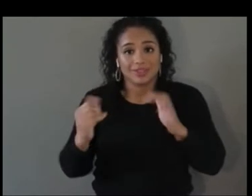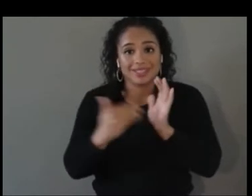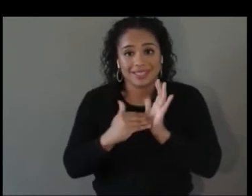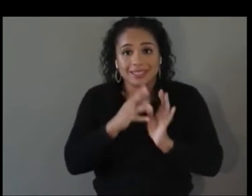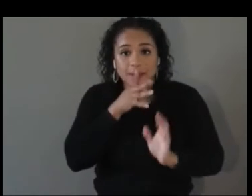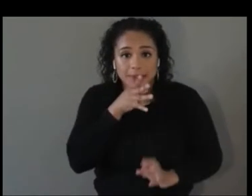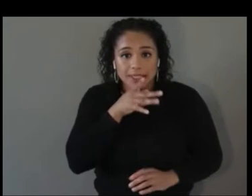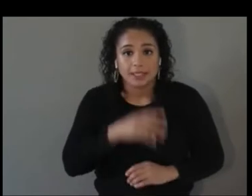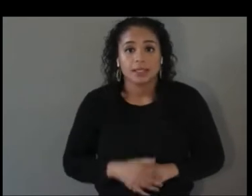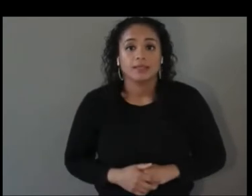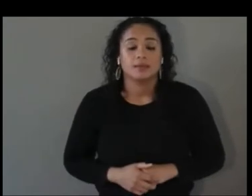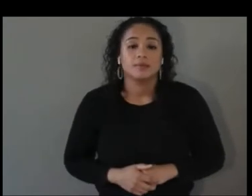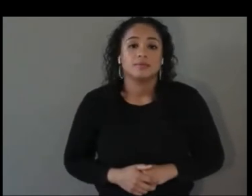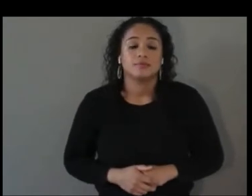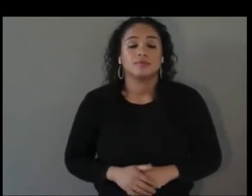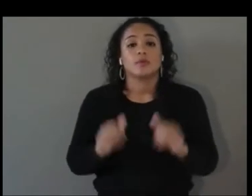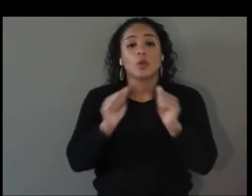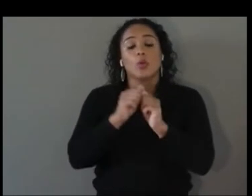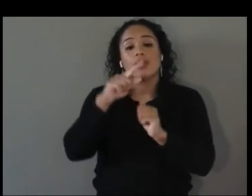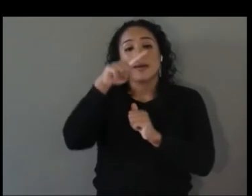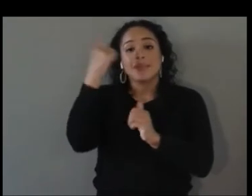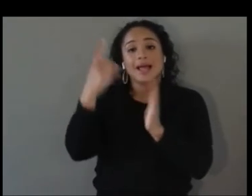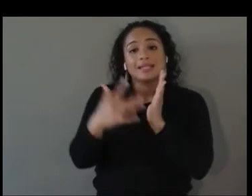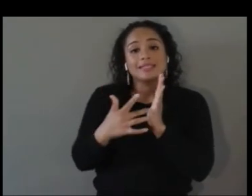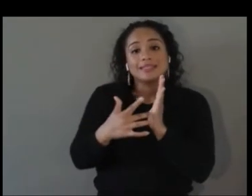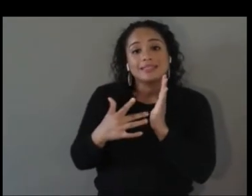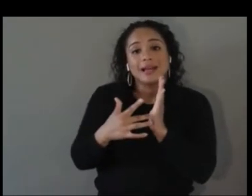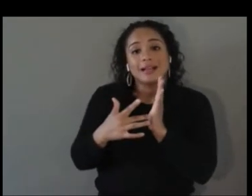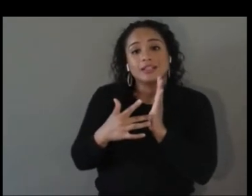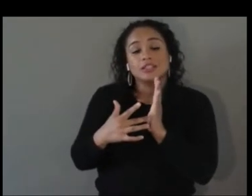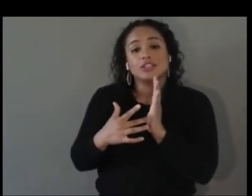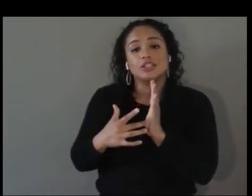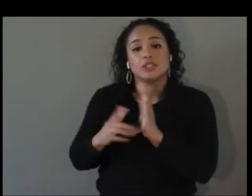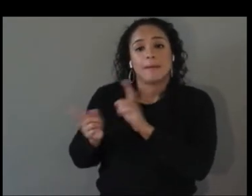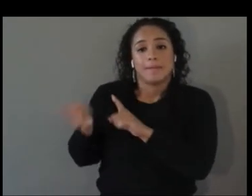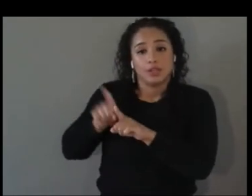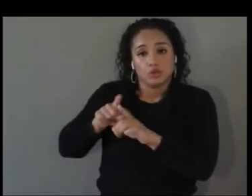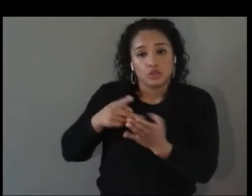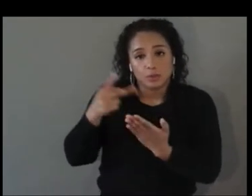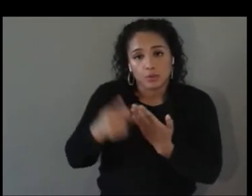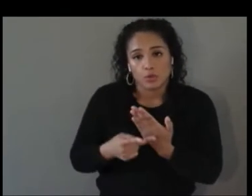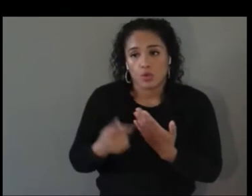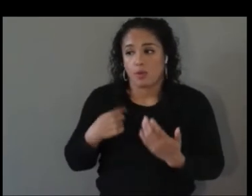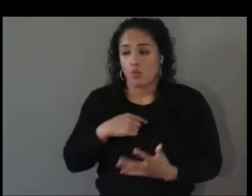Technology Mentorship Program we're beginning to inspire people and whole company platforms